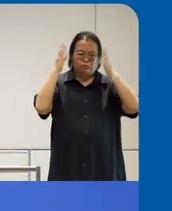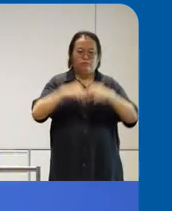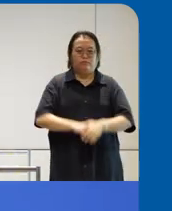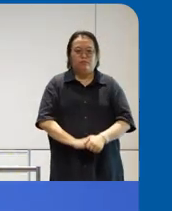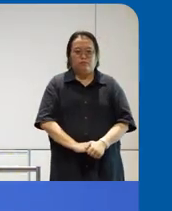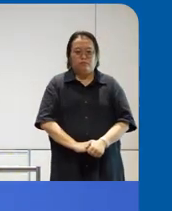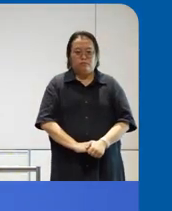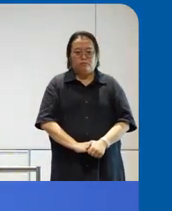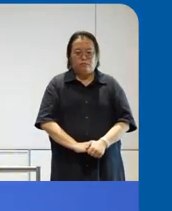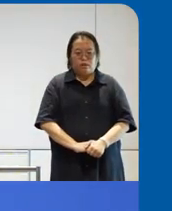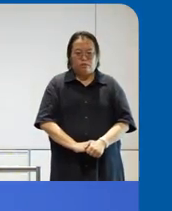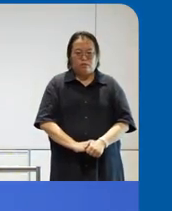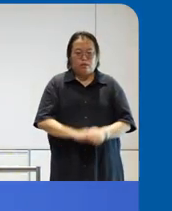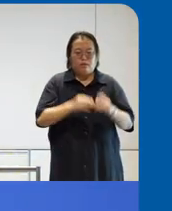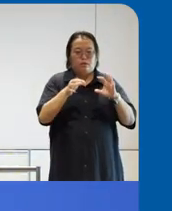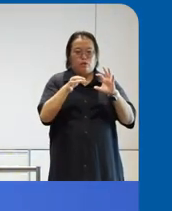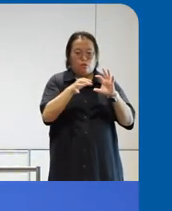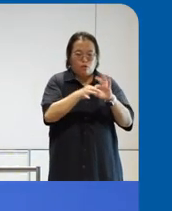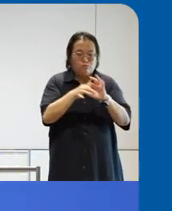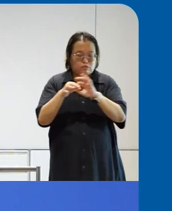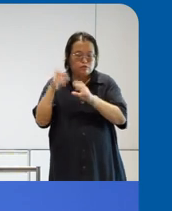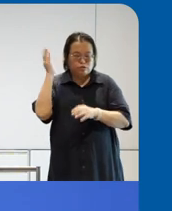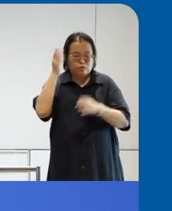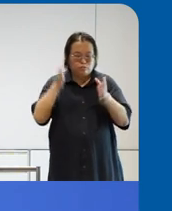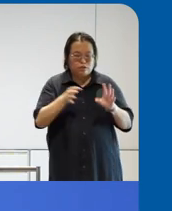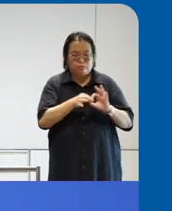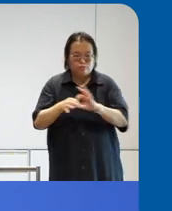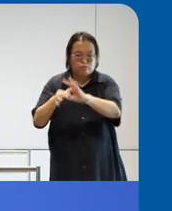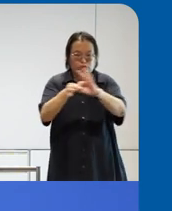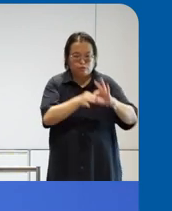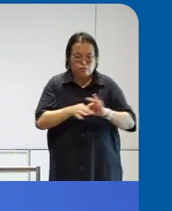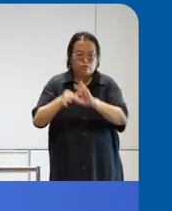um connection between panelists so uh that's also another important thing to highlight so